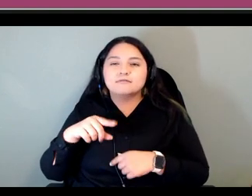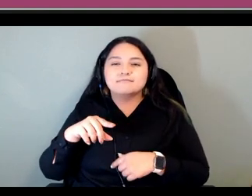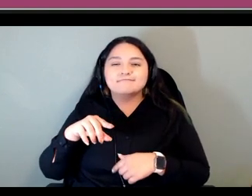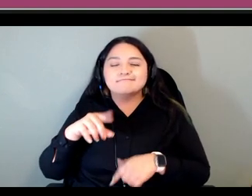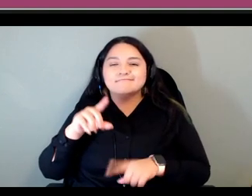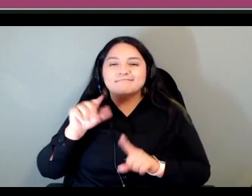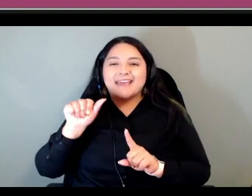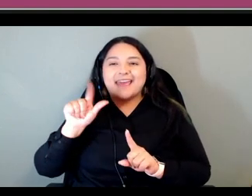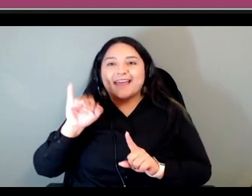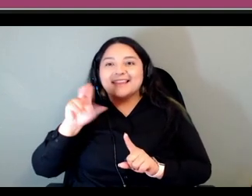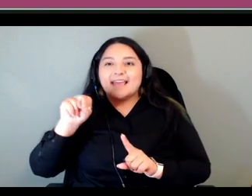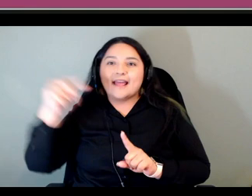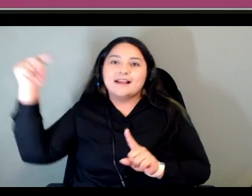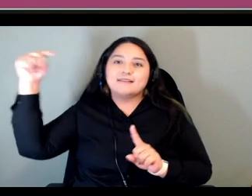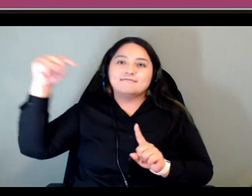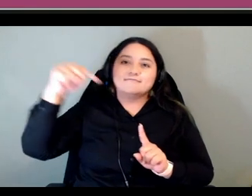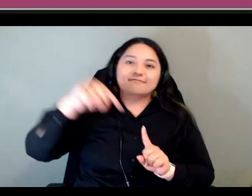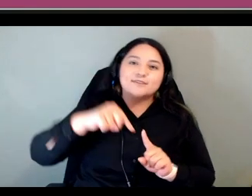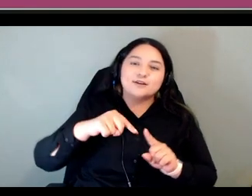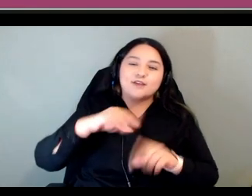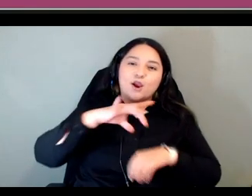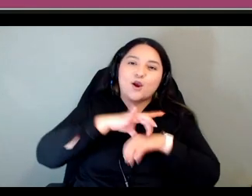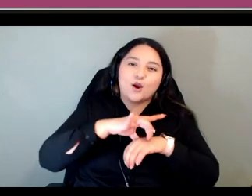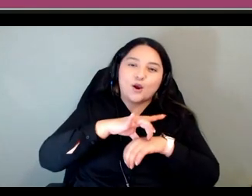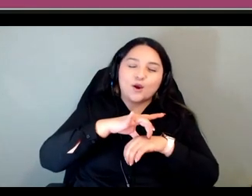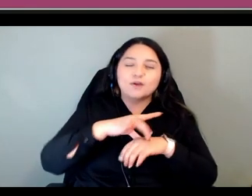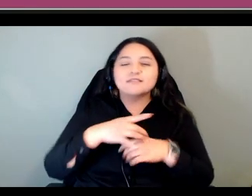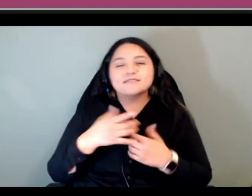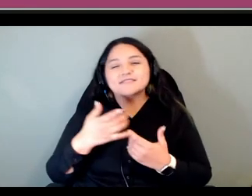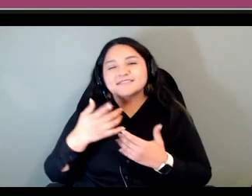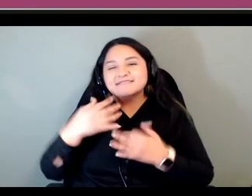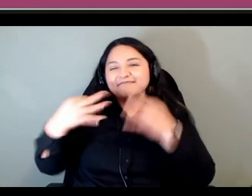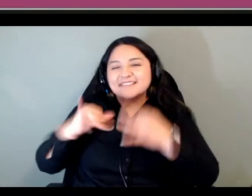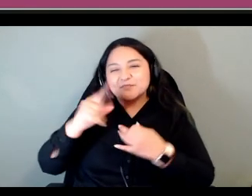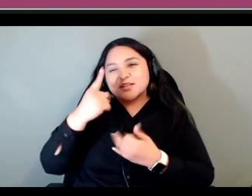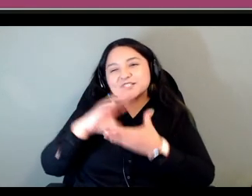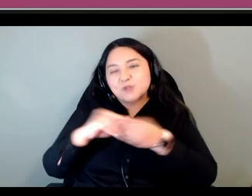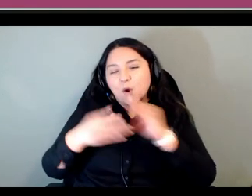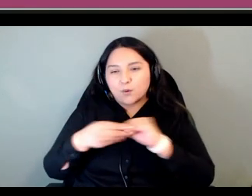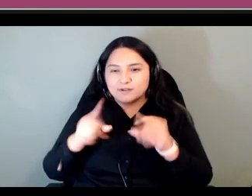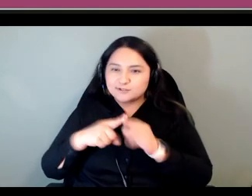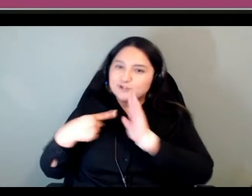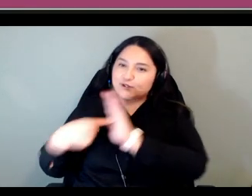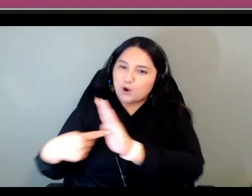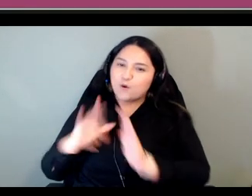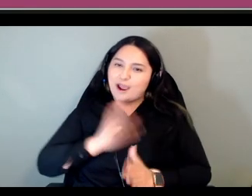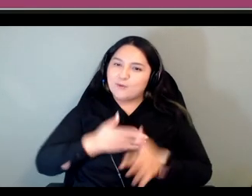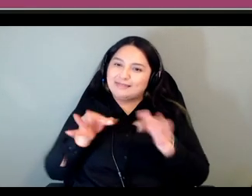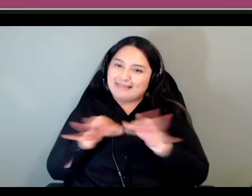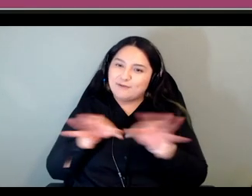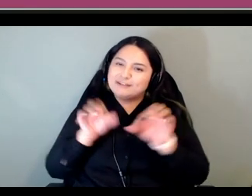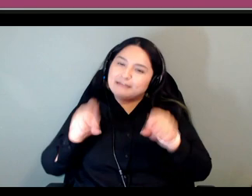that you know we could people could see that we can do all sorts of creative and related things with their language it worked really well for english learning too for some of